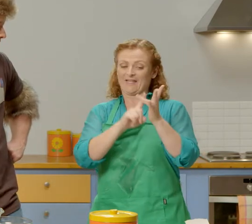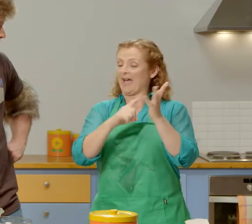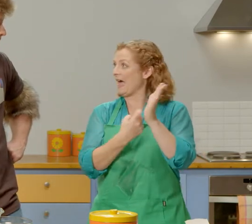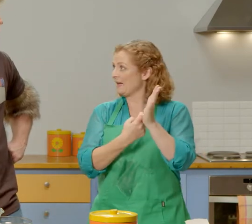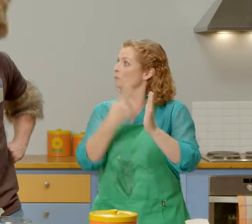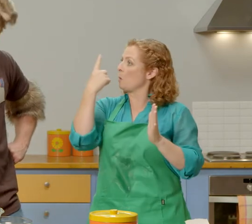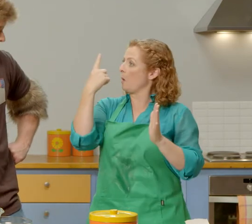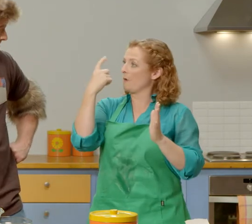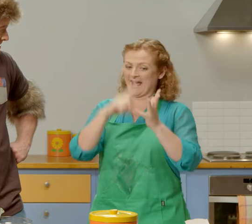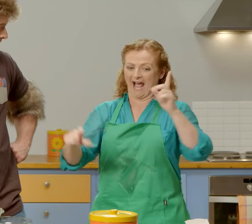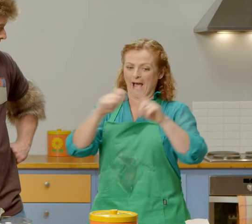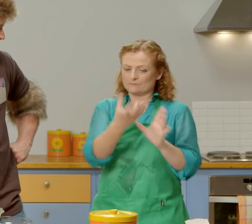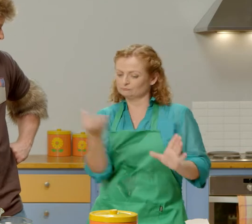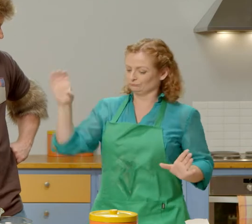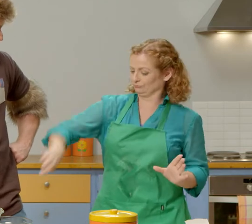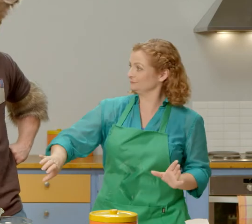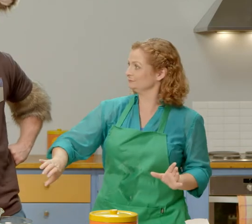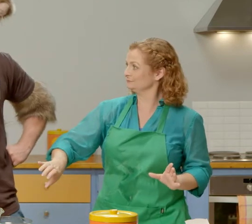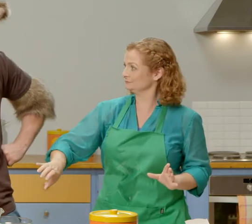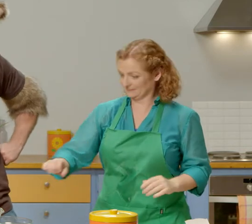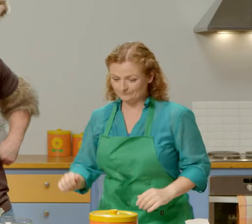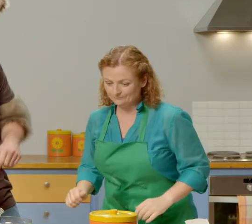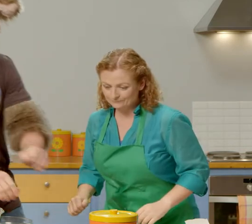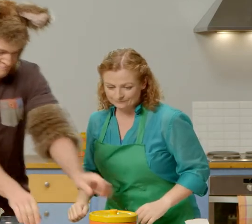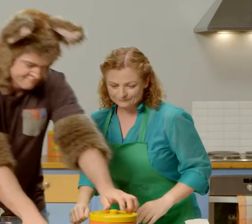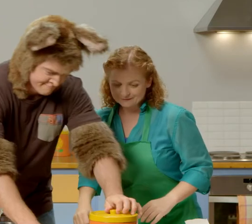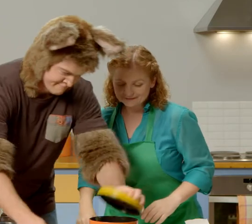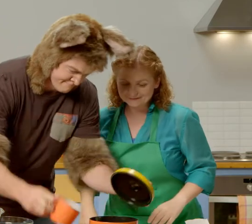We need one cup of flour, in the bowl. Okie doke …